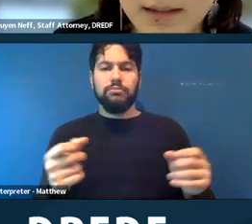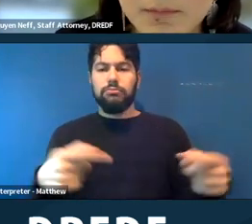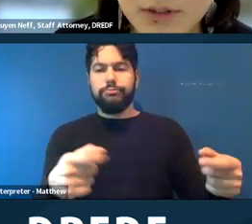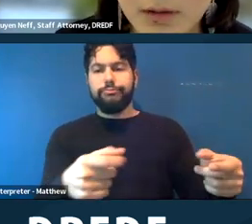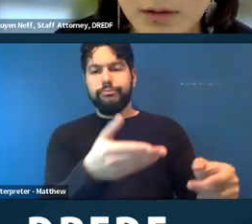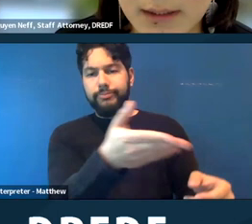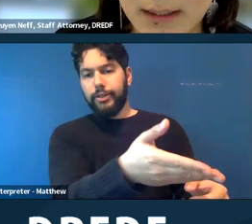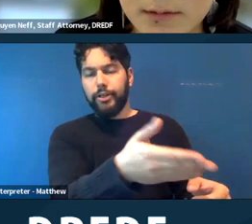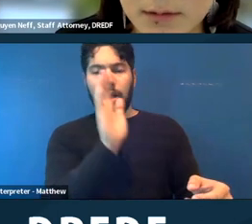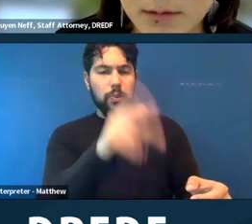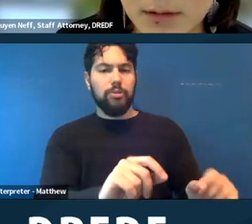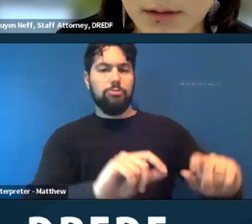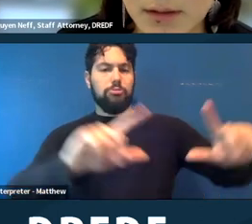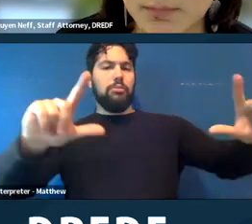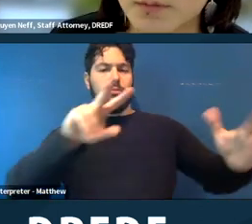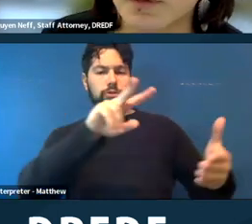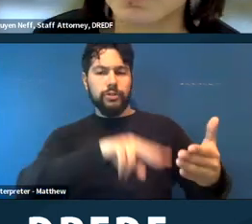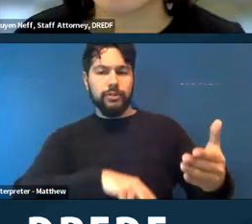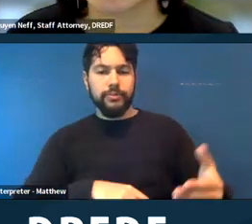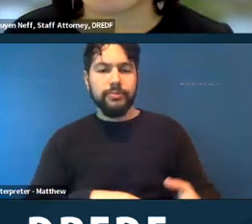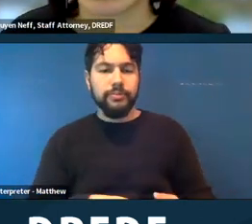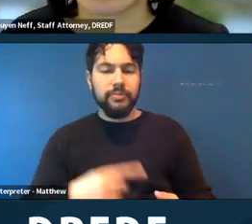think Michelle already answered a bunch them. But Michelle if you want to let me